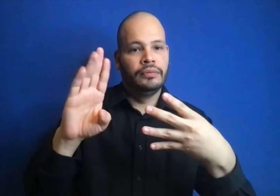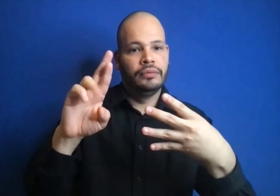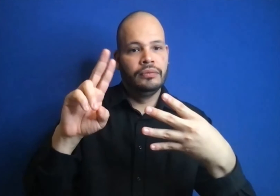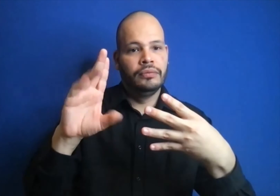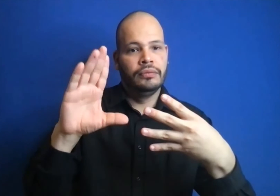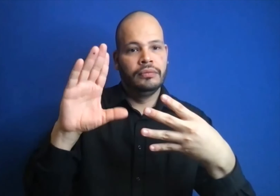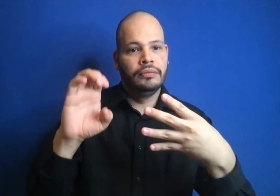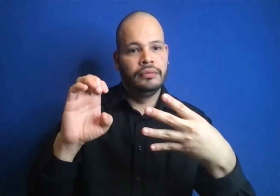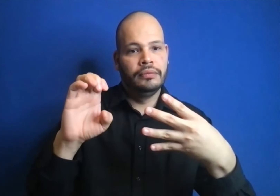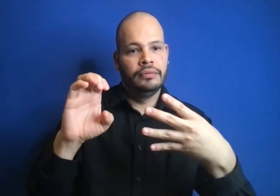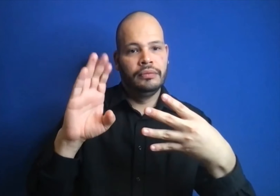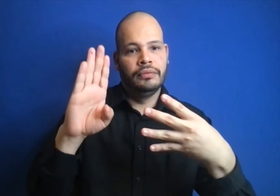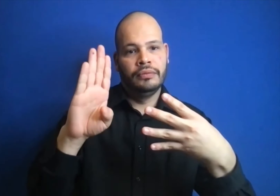C) Bruce Bucci